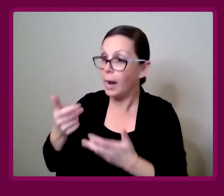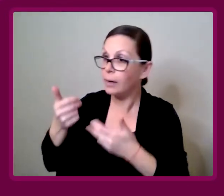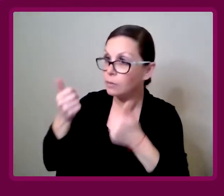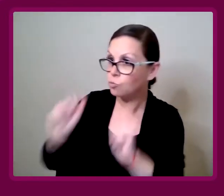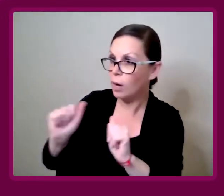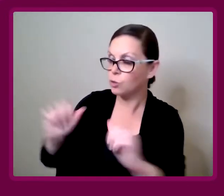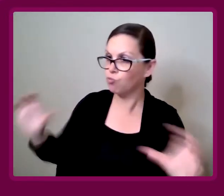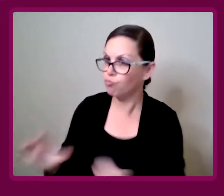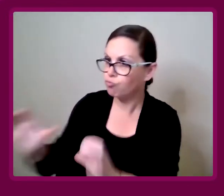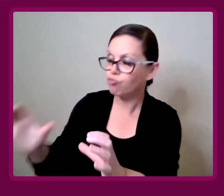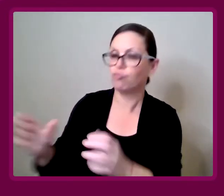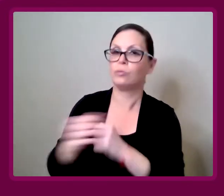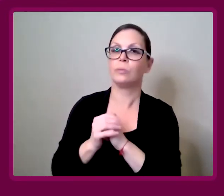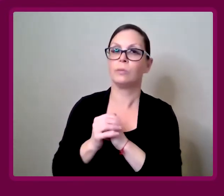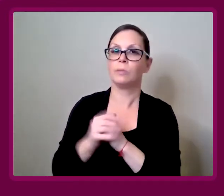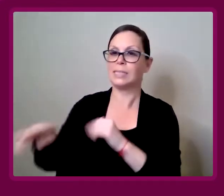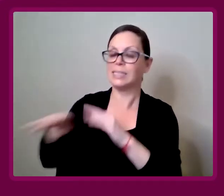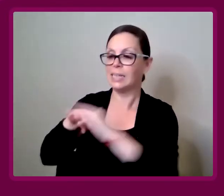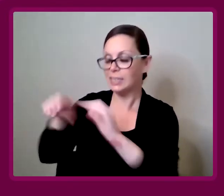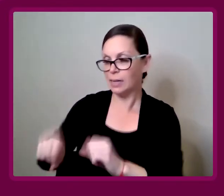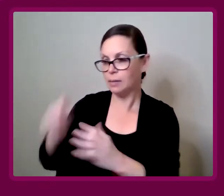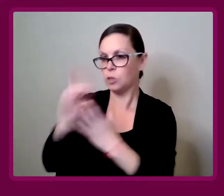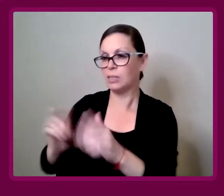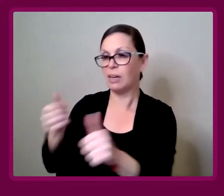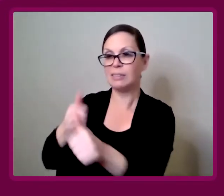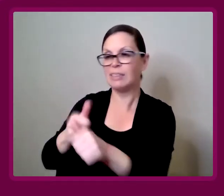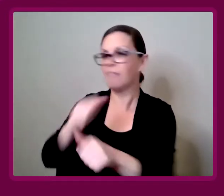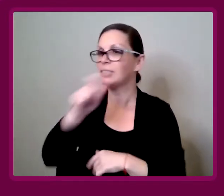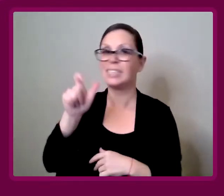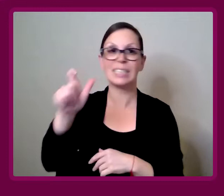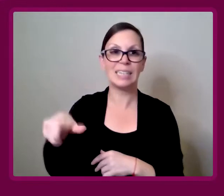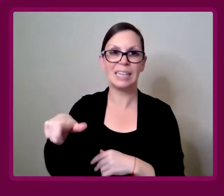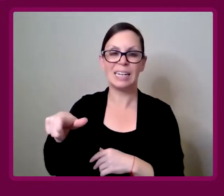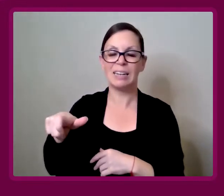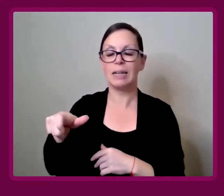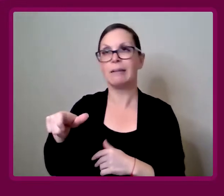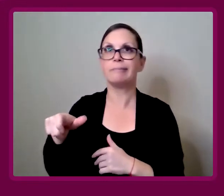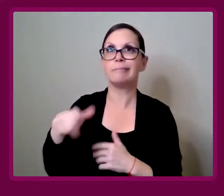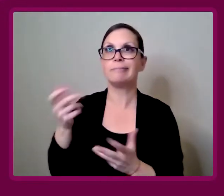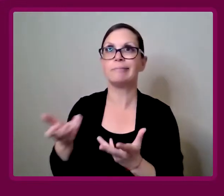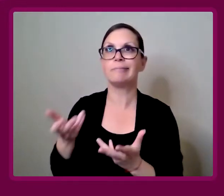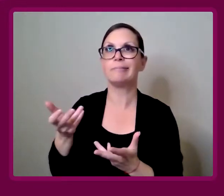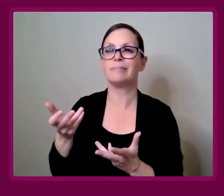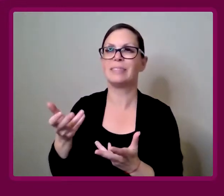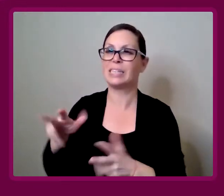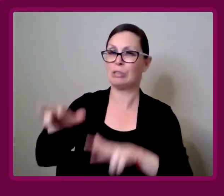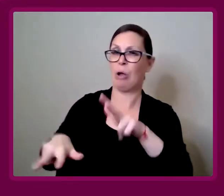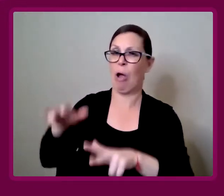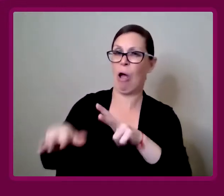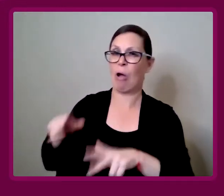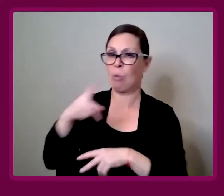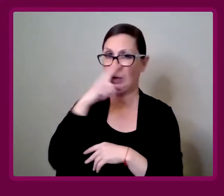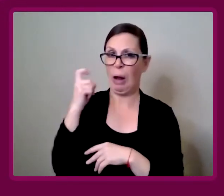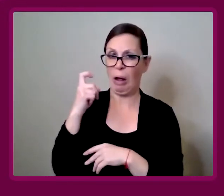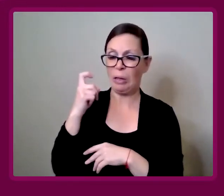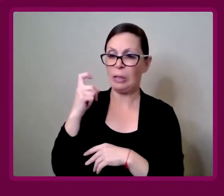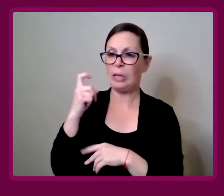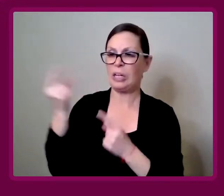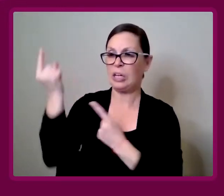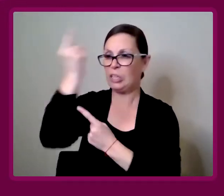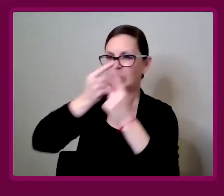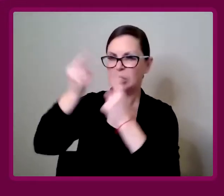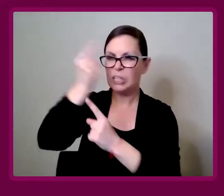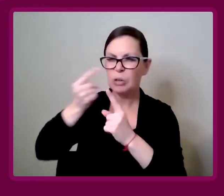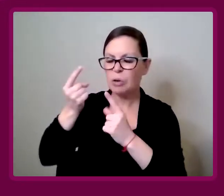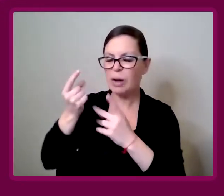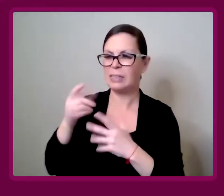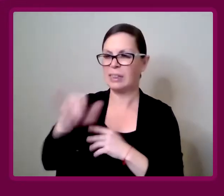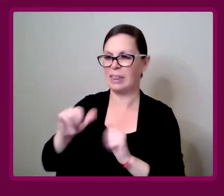encourage, is that accessible design doesn't have to be those awkward, ugly considerations